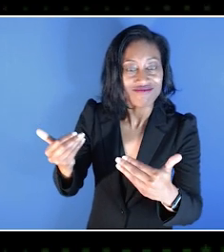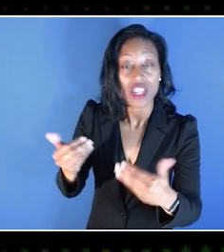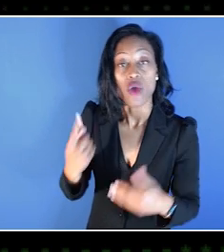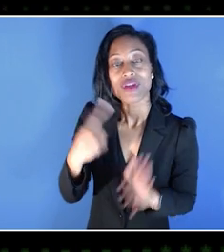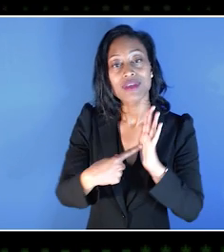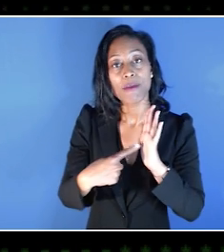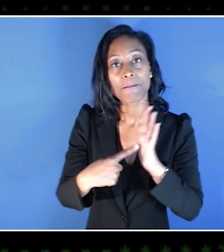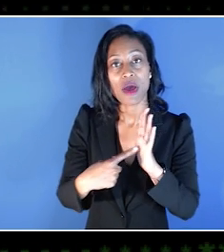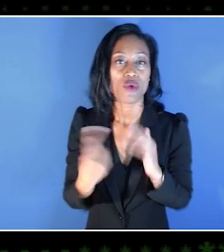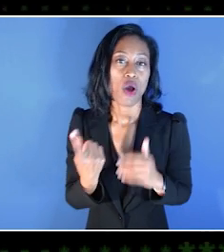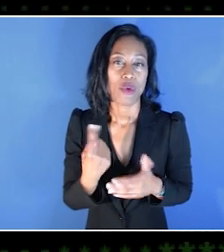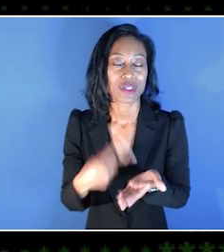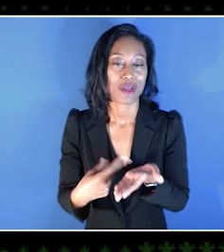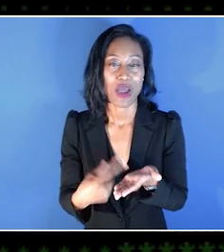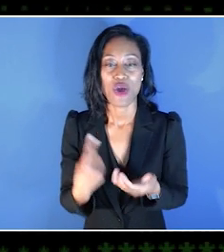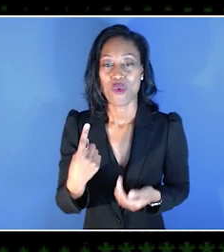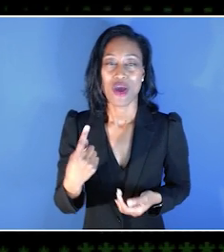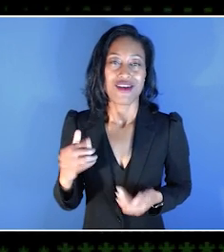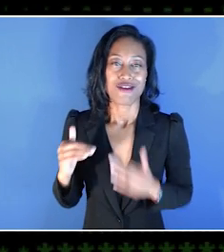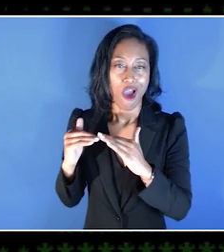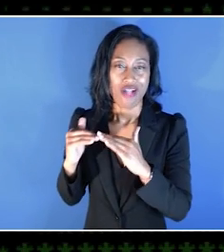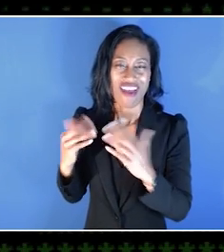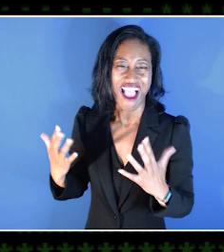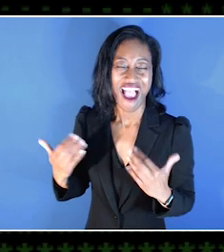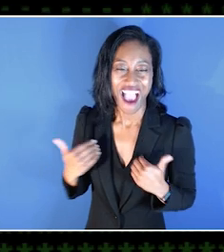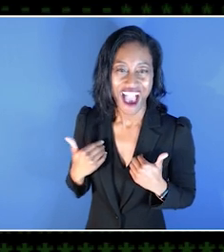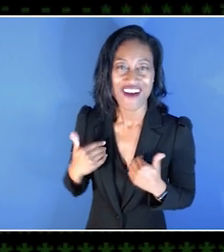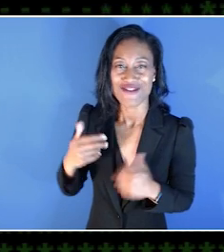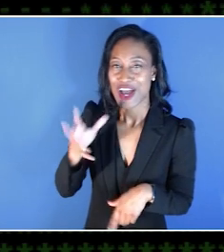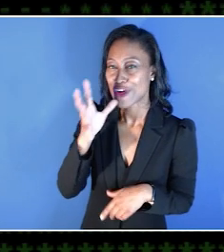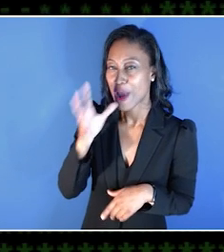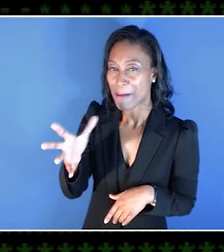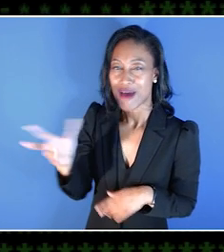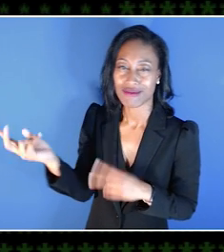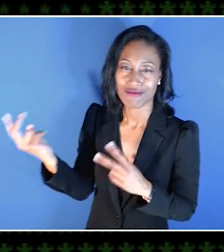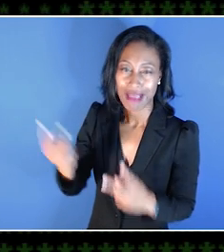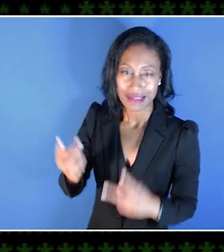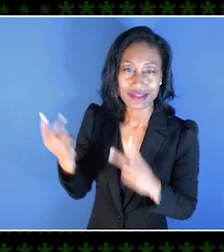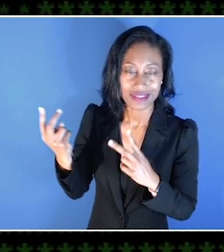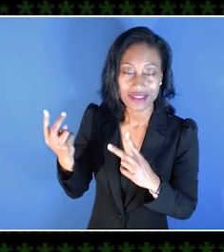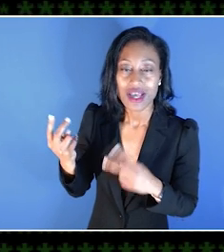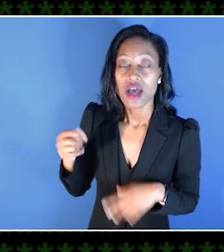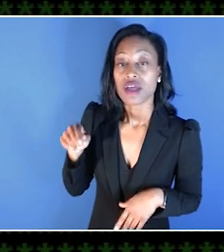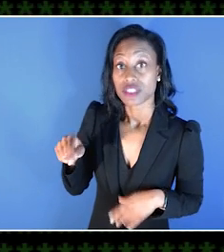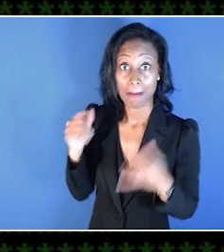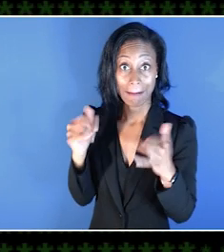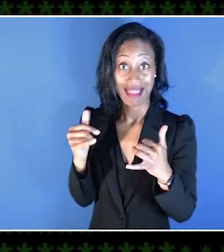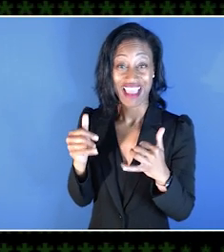One of the examples we always talk about is that one of our colleagues had the grandmom come in to play the game.